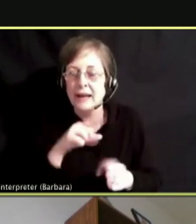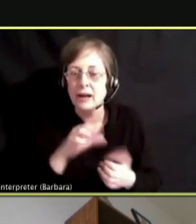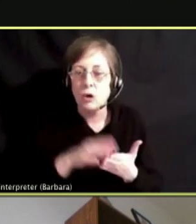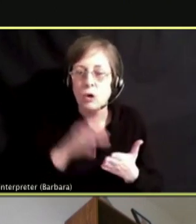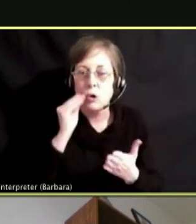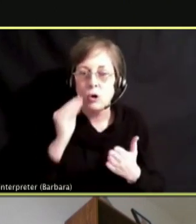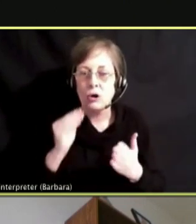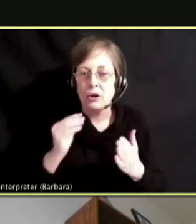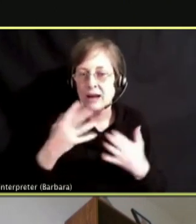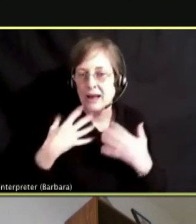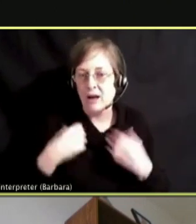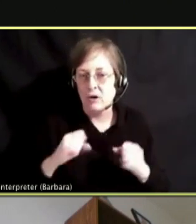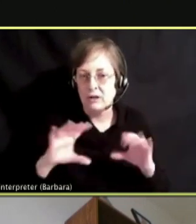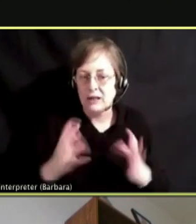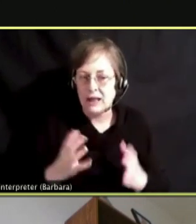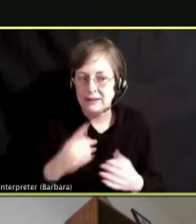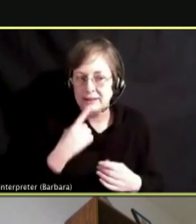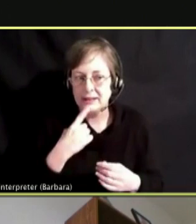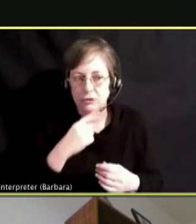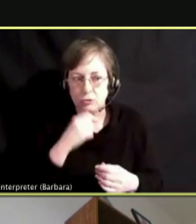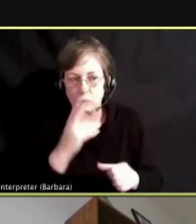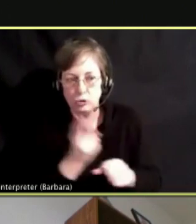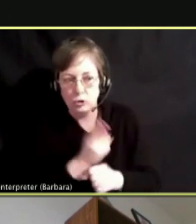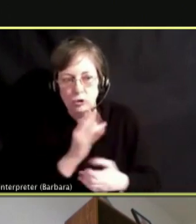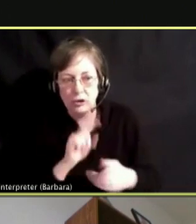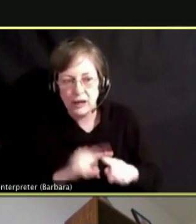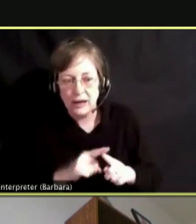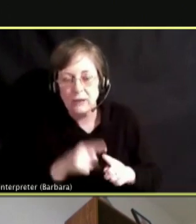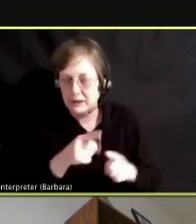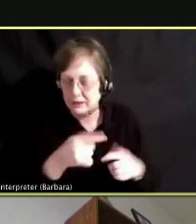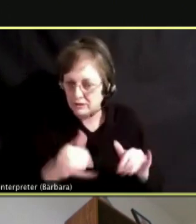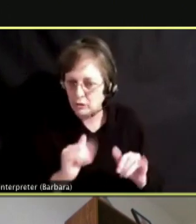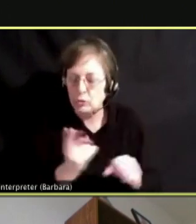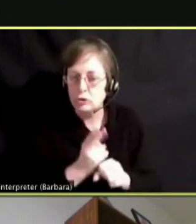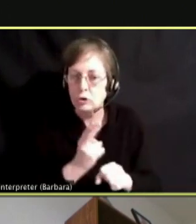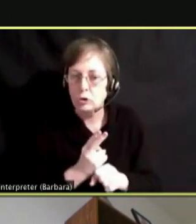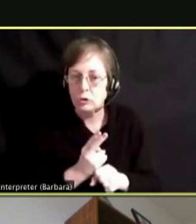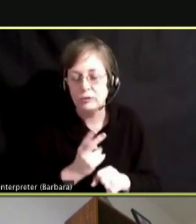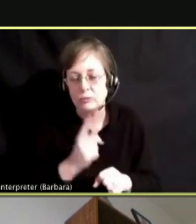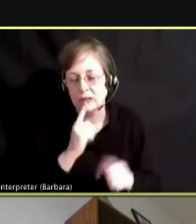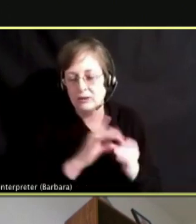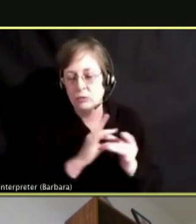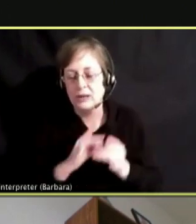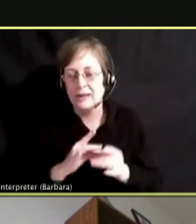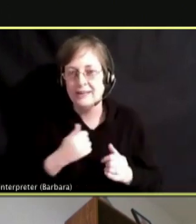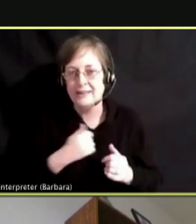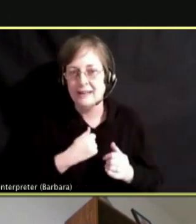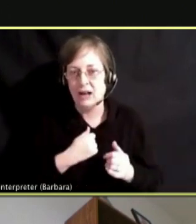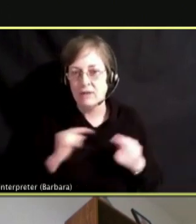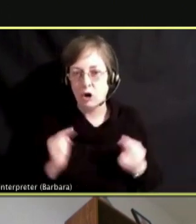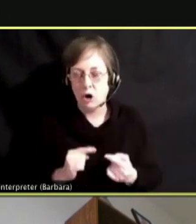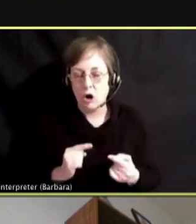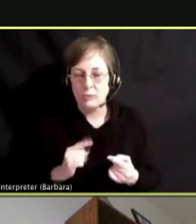BE USING THEM, IT REALLY IS SELF-HARM. AND THAT GOES BACK TO THE QUESTION OF WHERE ARE THEY MENTALLY AND WHAT IS CAUSING THEM